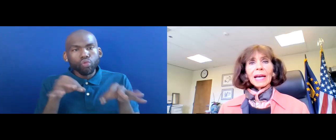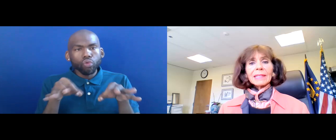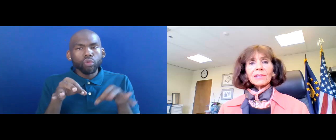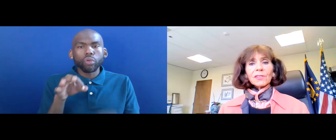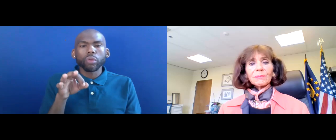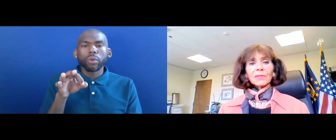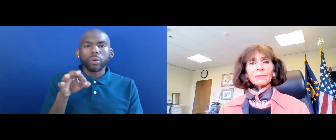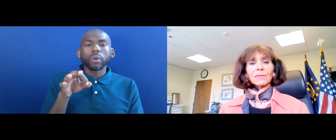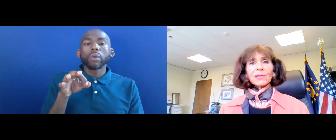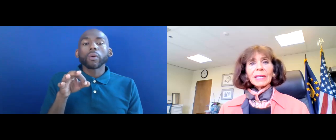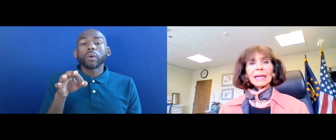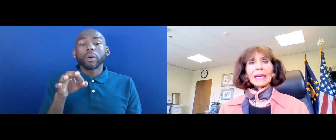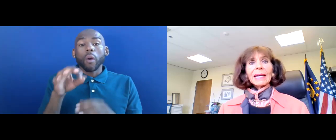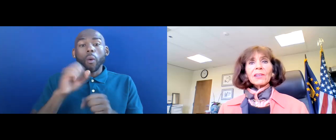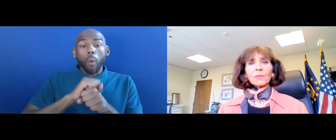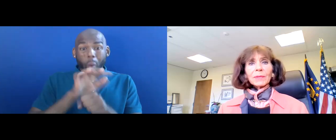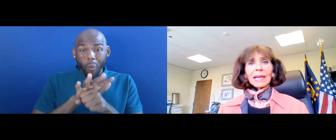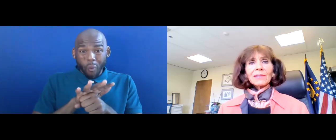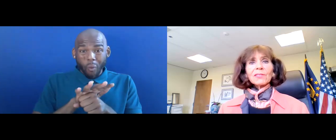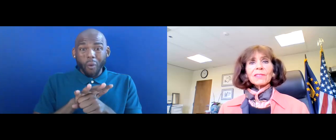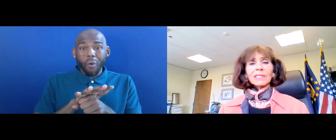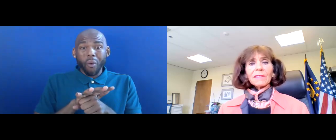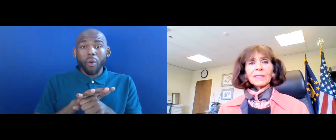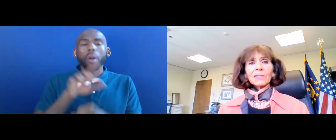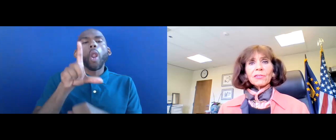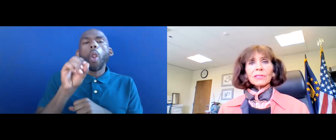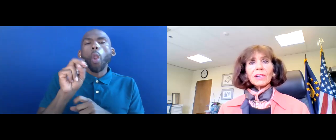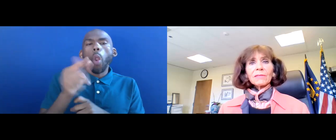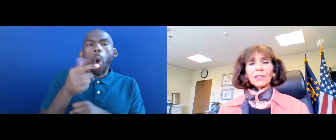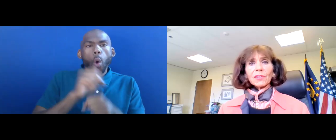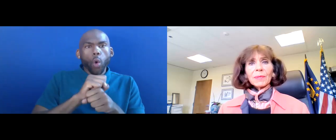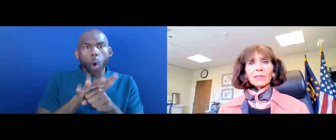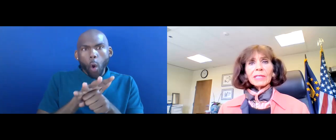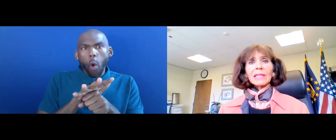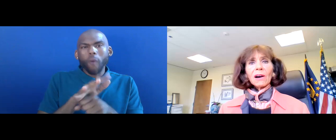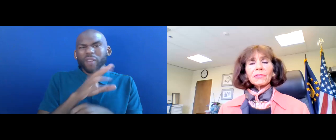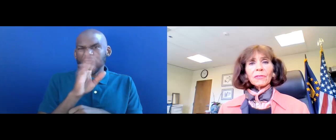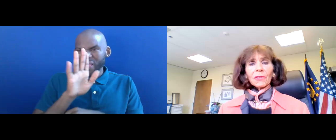AND ITS SYMPTOMS, EXPLAINS THE DEFINITION OF DISABILITY UNDER